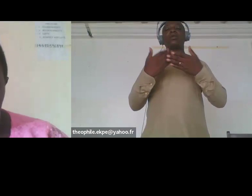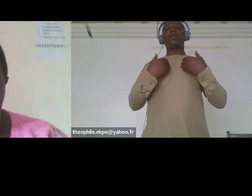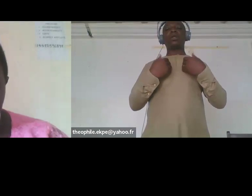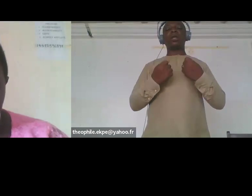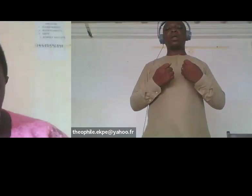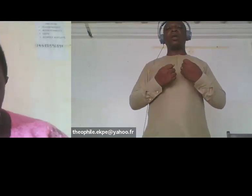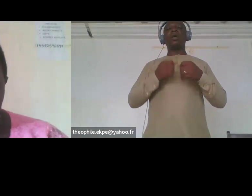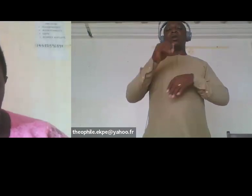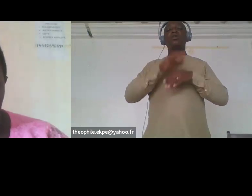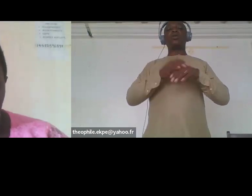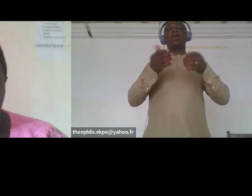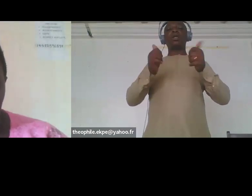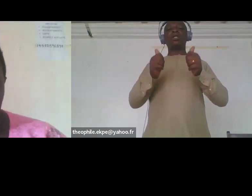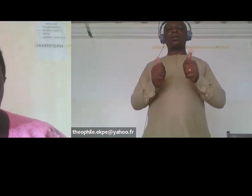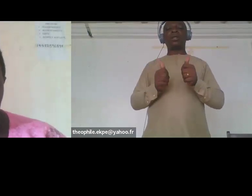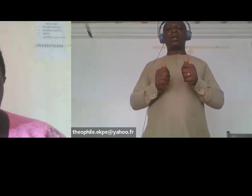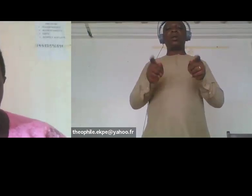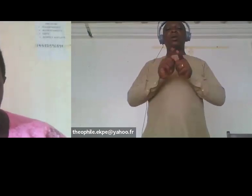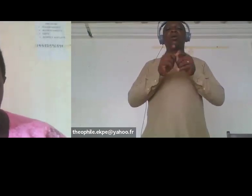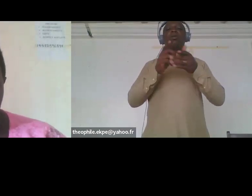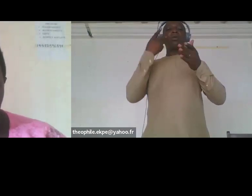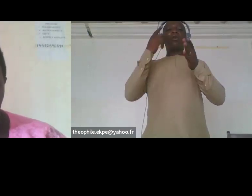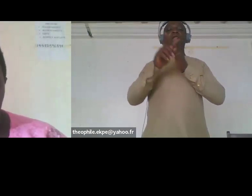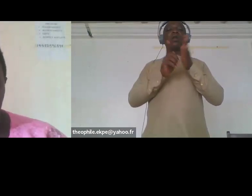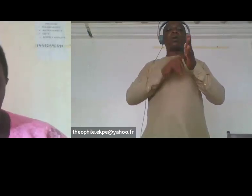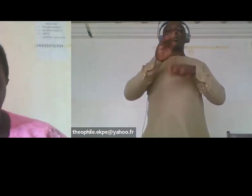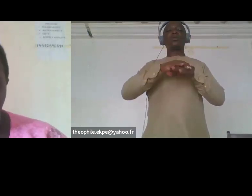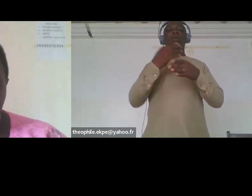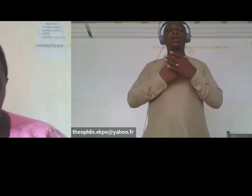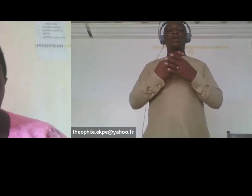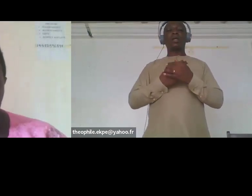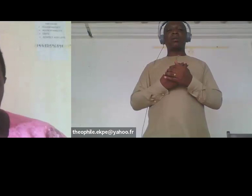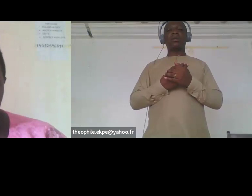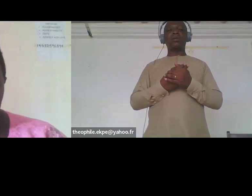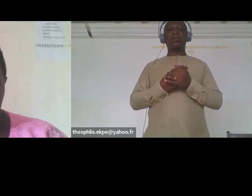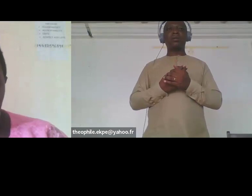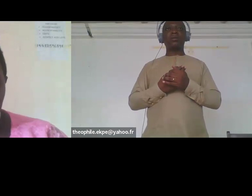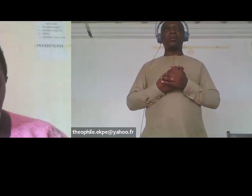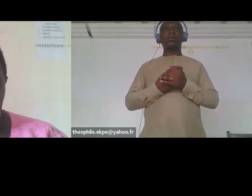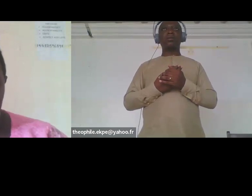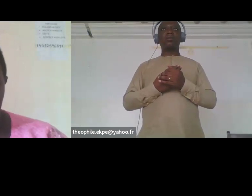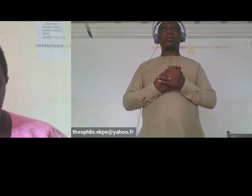provided for in the disability Act second we have been organizing a series